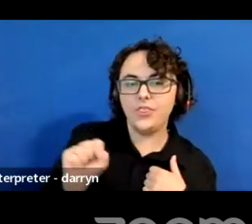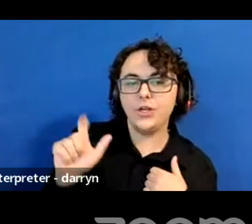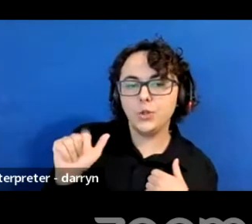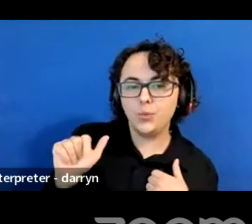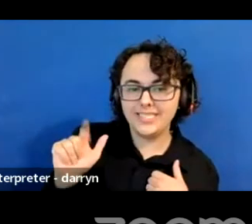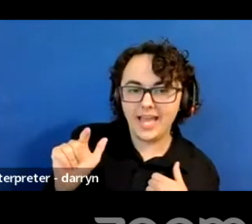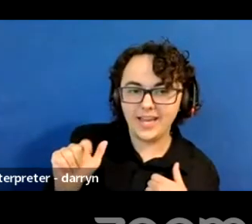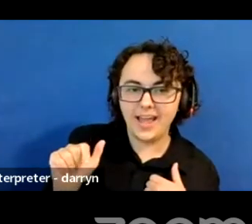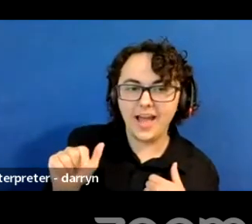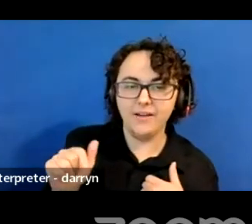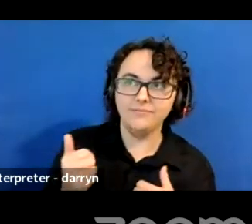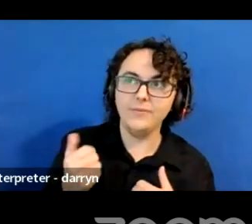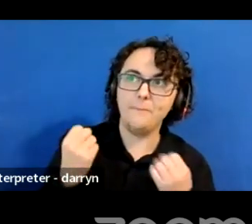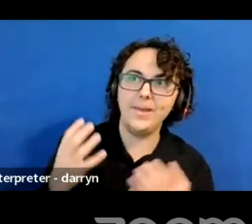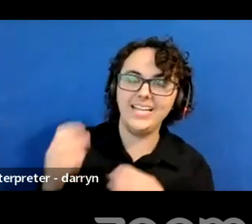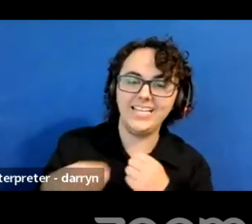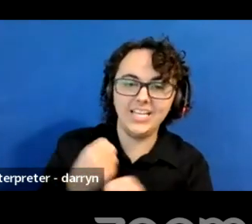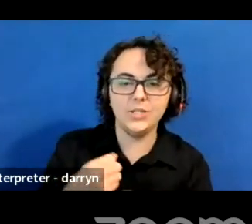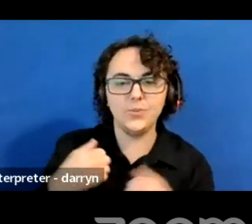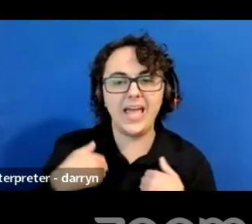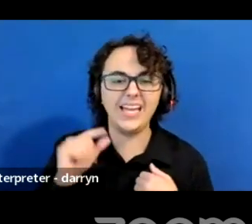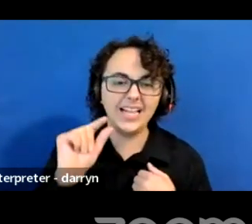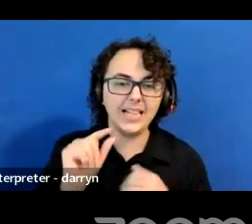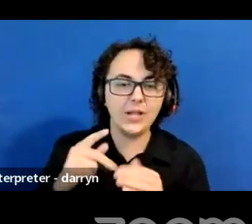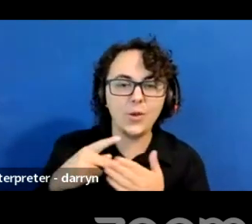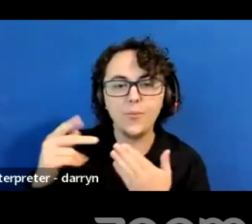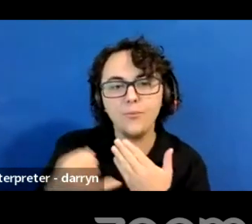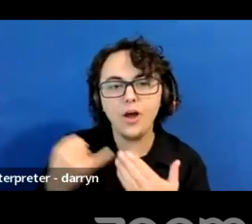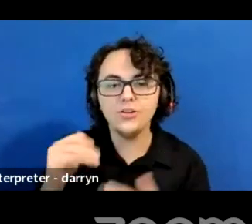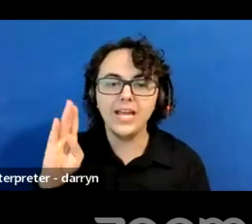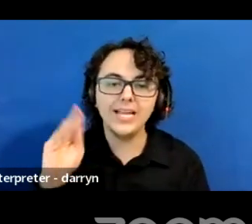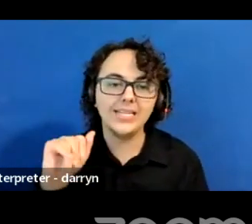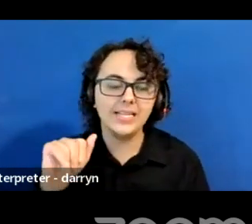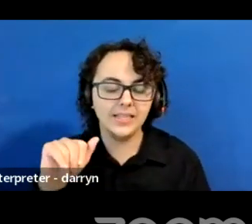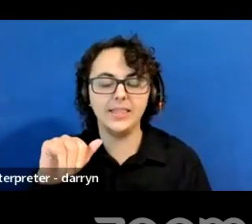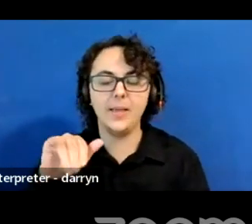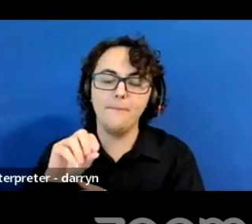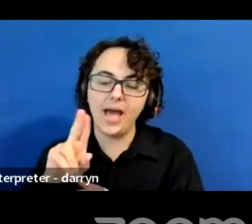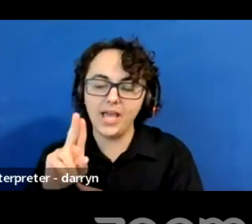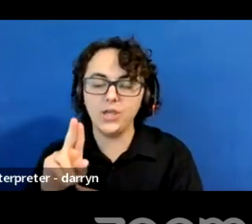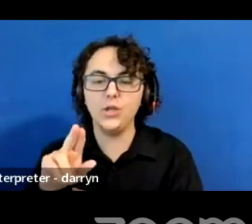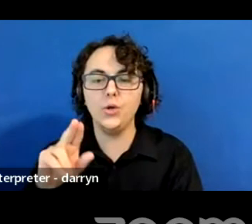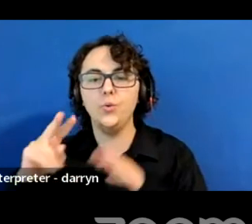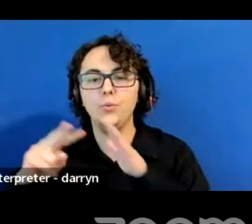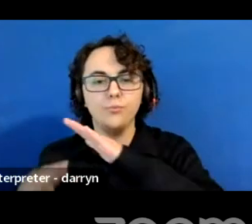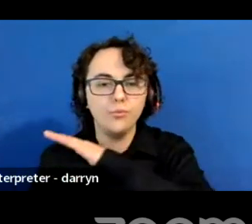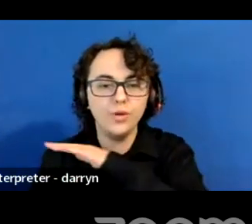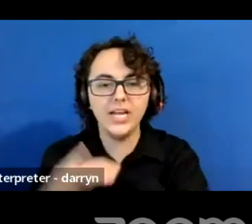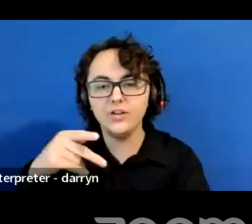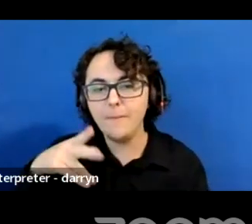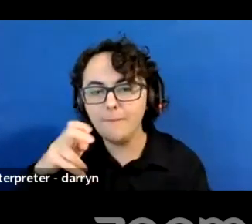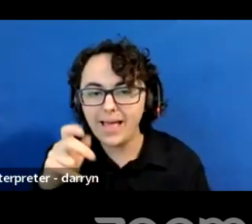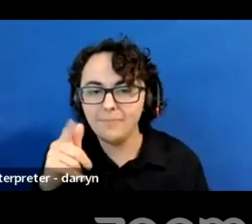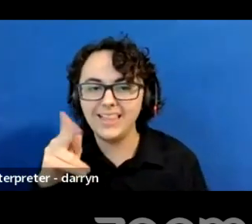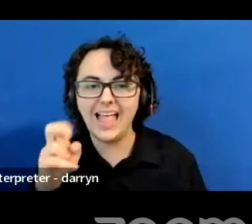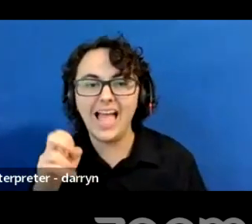And we fought a little project down there called the Bayou Bridge Pipeline, which was the tail end of the Dakota access pipeline.